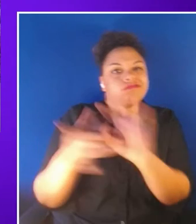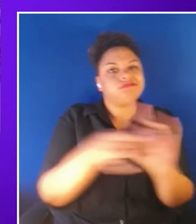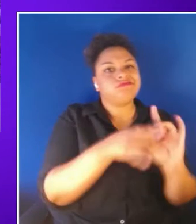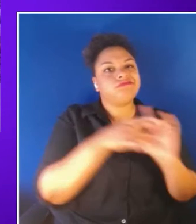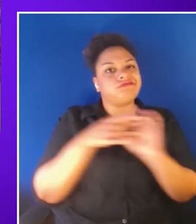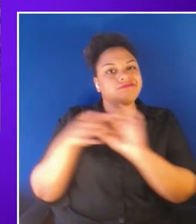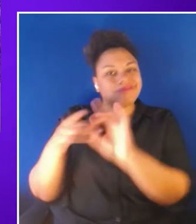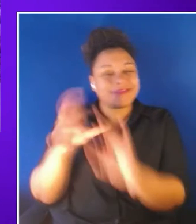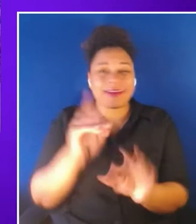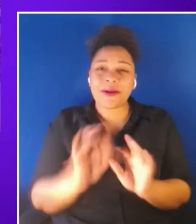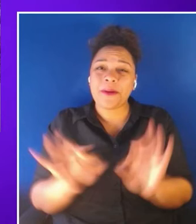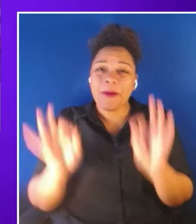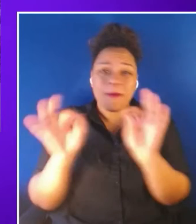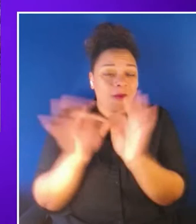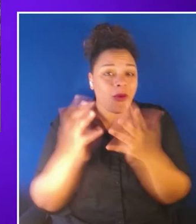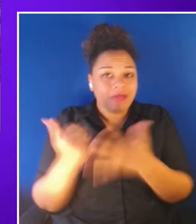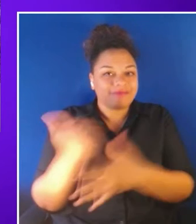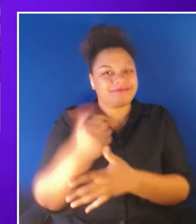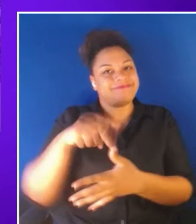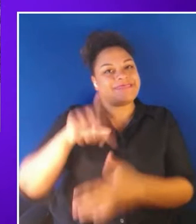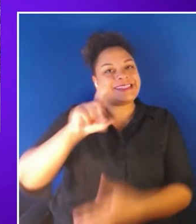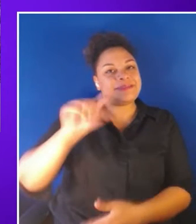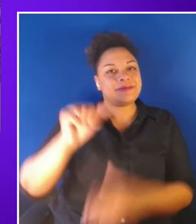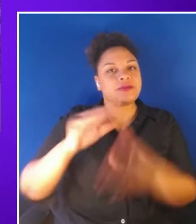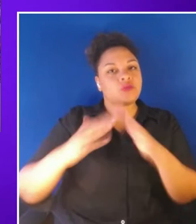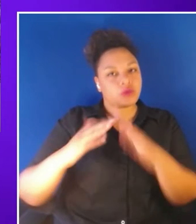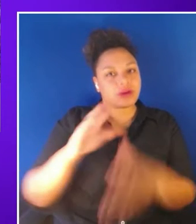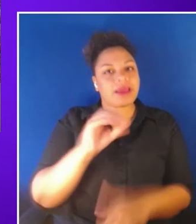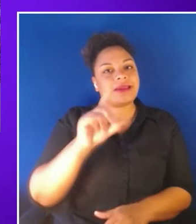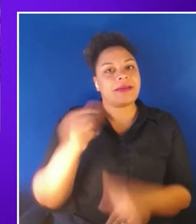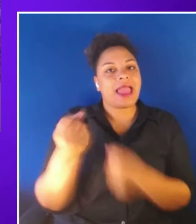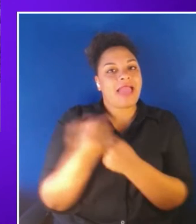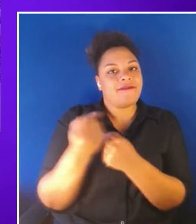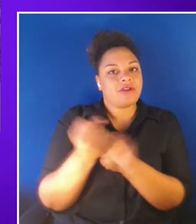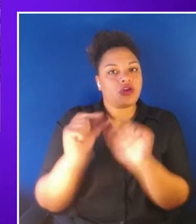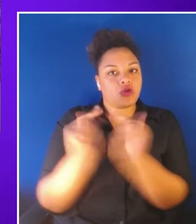community and disability advocacy groups who must have a strong voice in this work